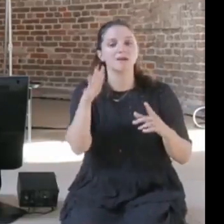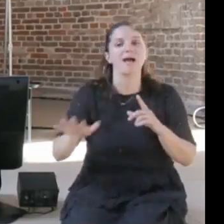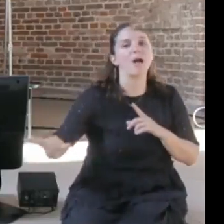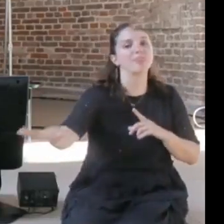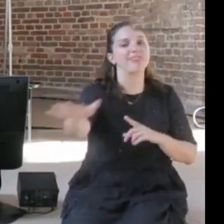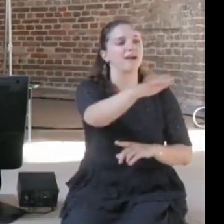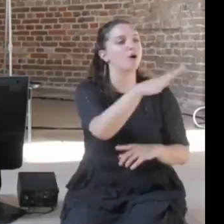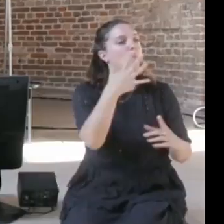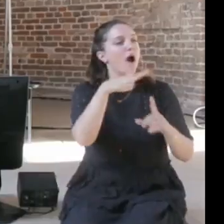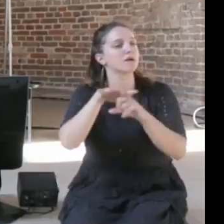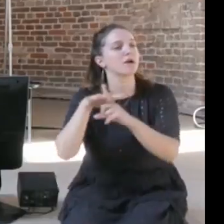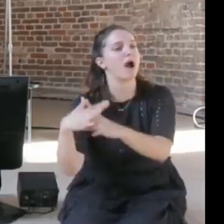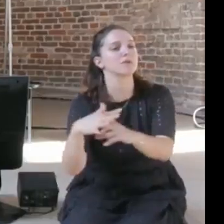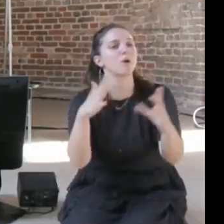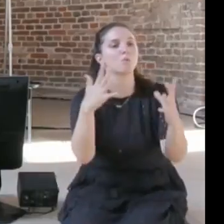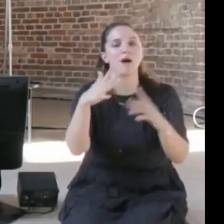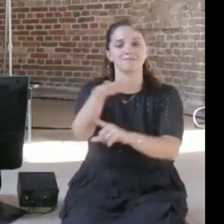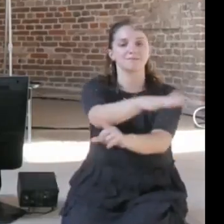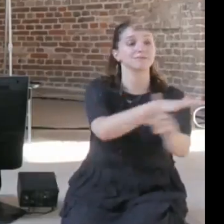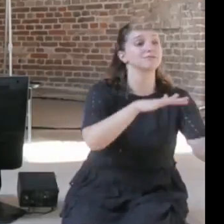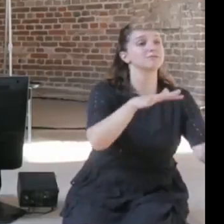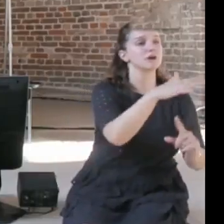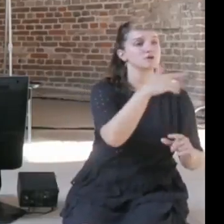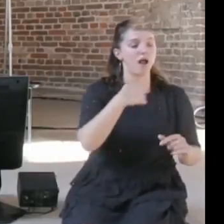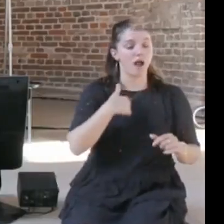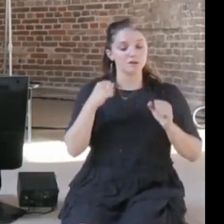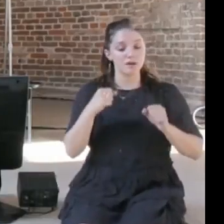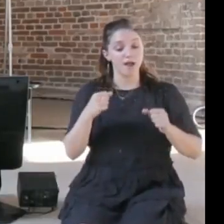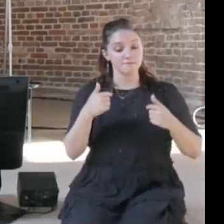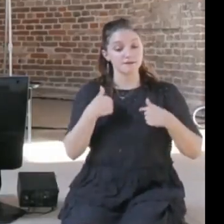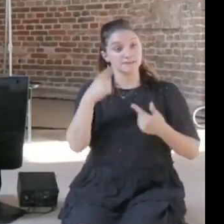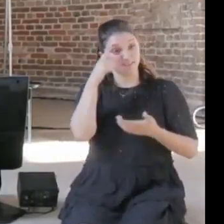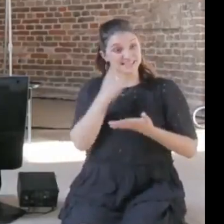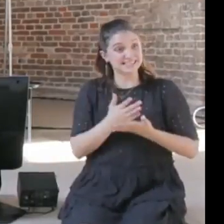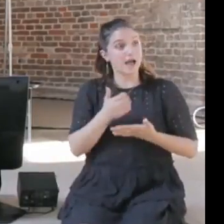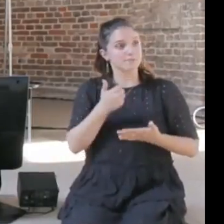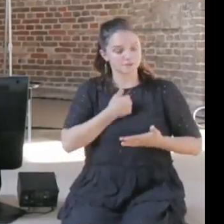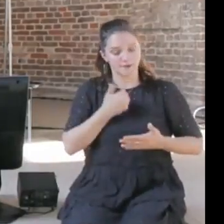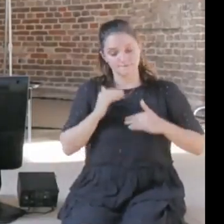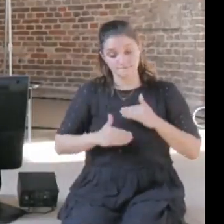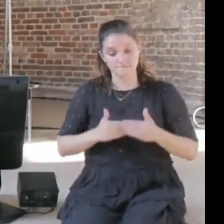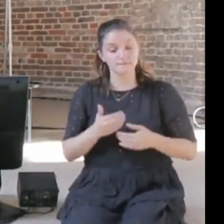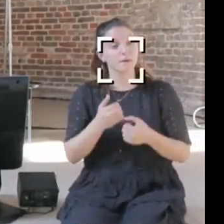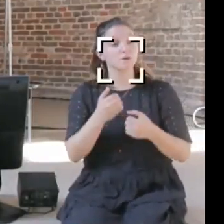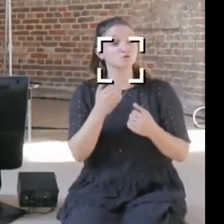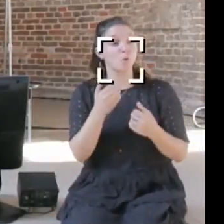to instrument your interaction in an iterative way so you can watch the child, so when you're